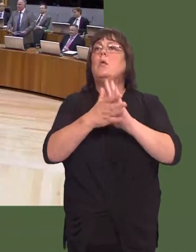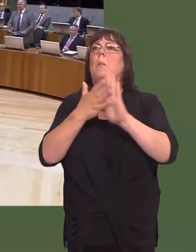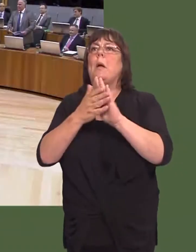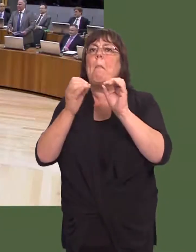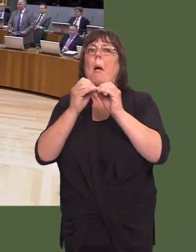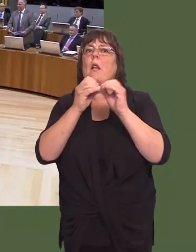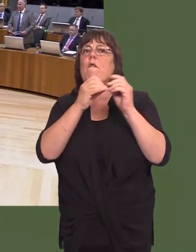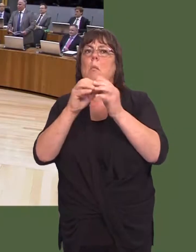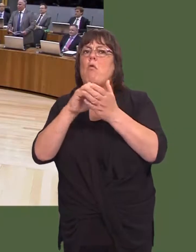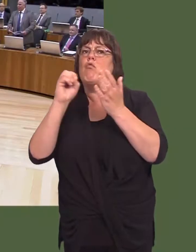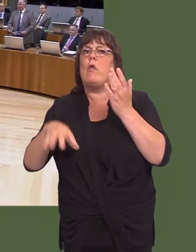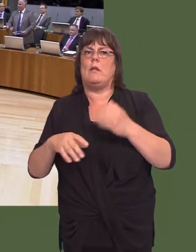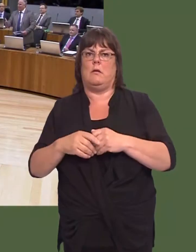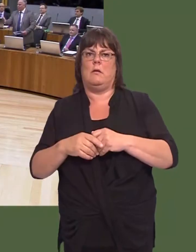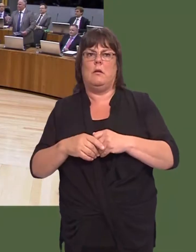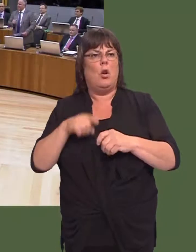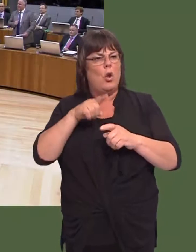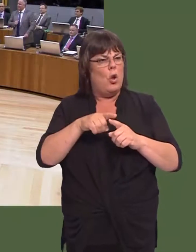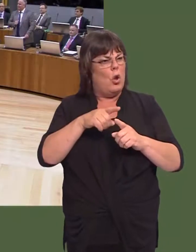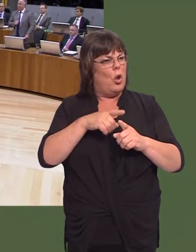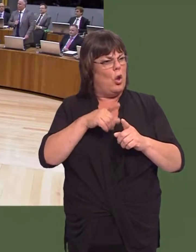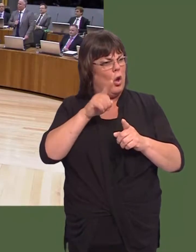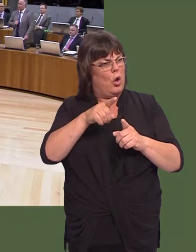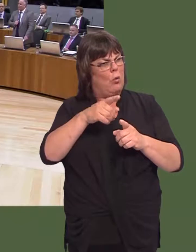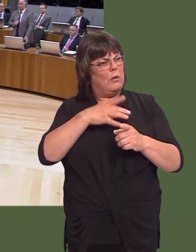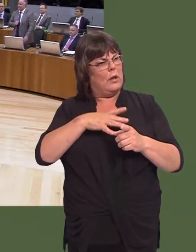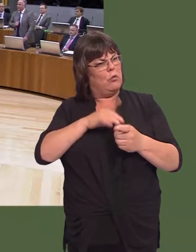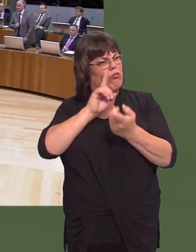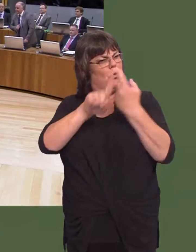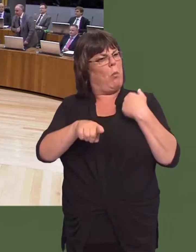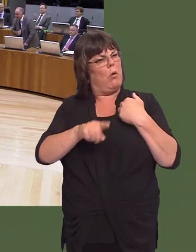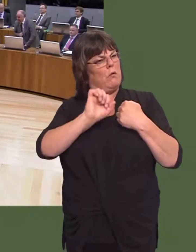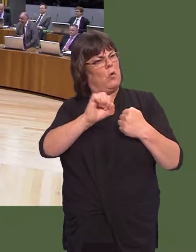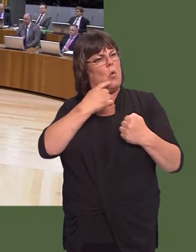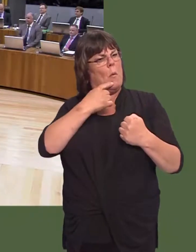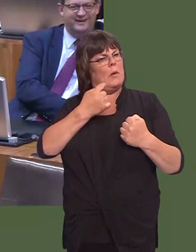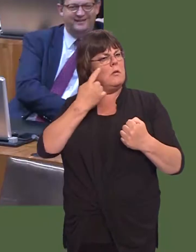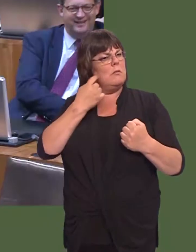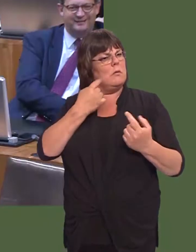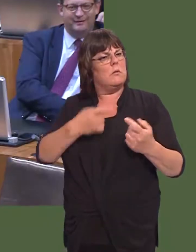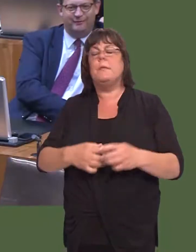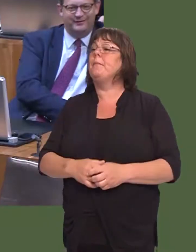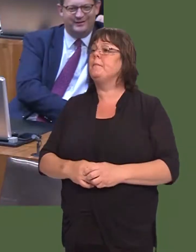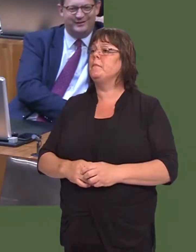That isnít getting rid of the Barnett formula at all. Are you misleading the people of Wales with your comments yesterday, First Minister? Carwyn Jones: That is exactly what it means.